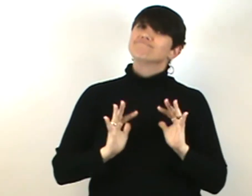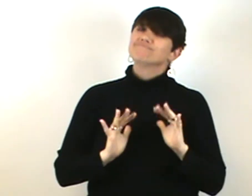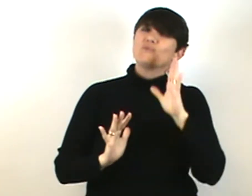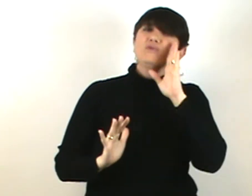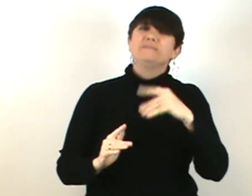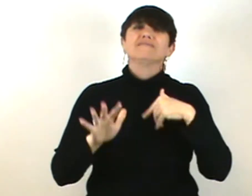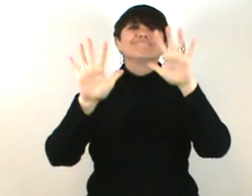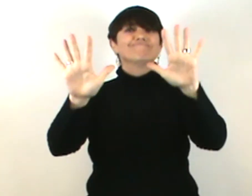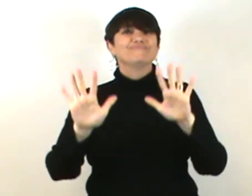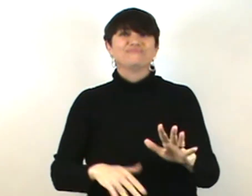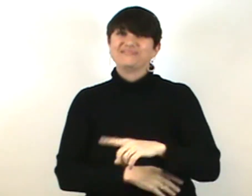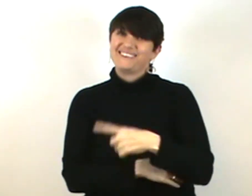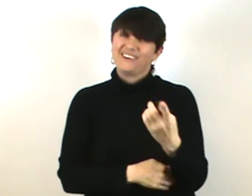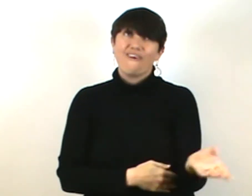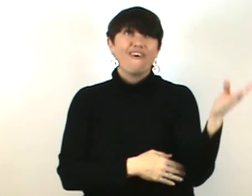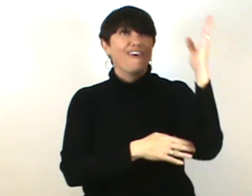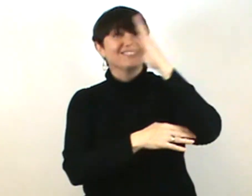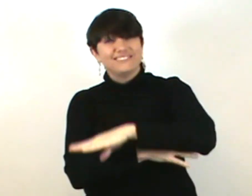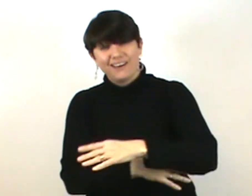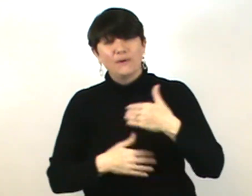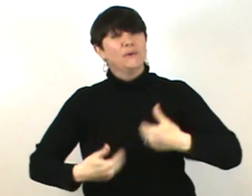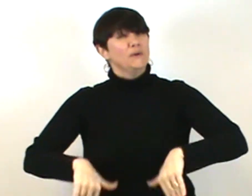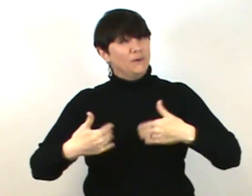It's be a great day! A long day! But well worth it!